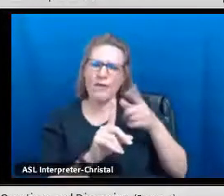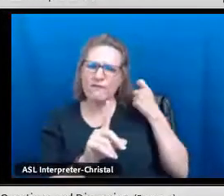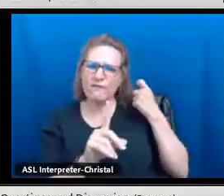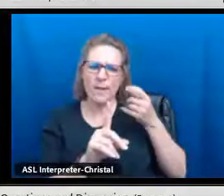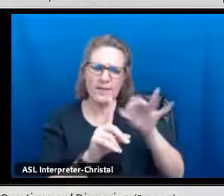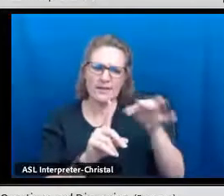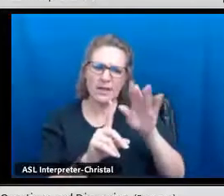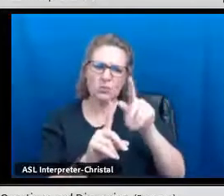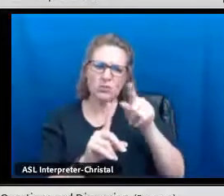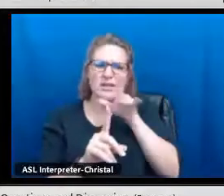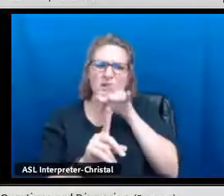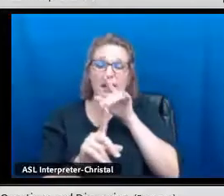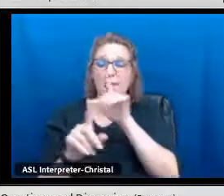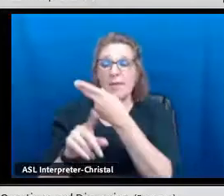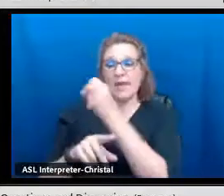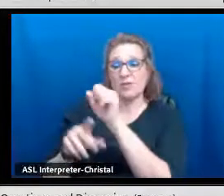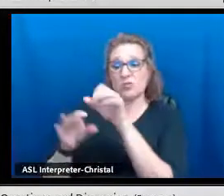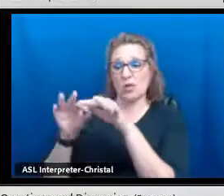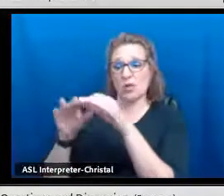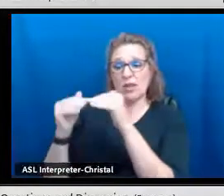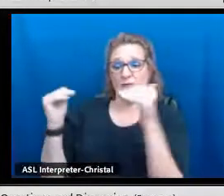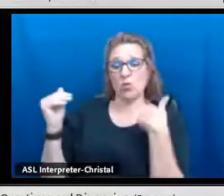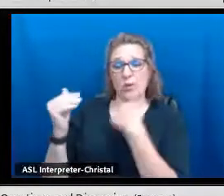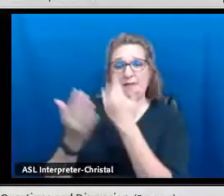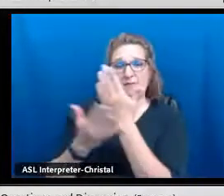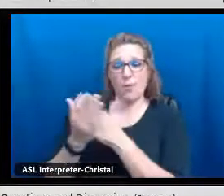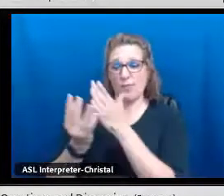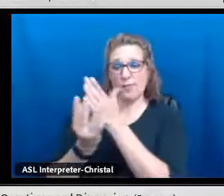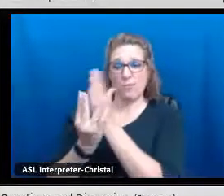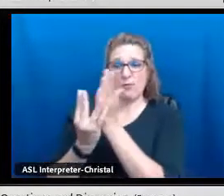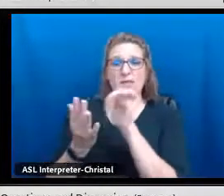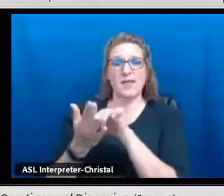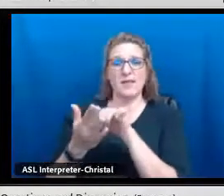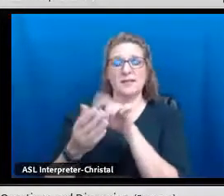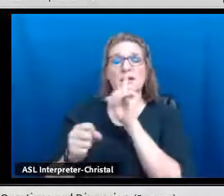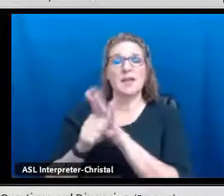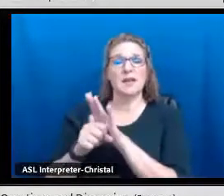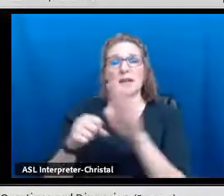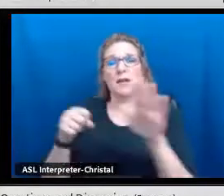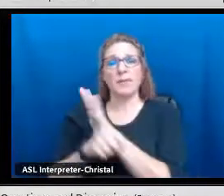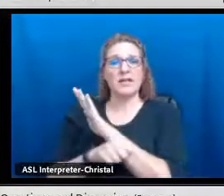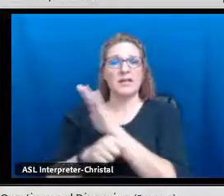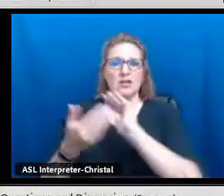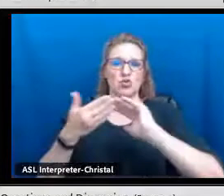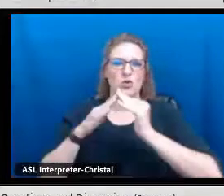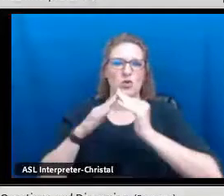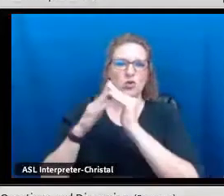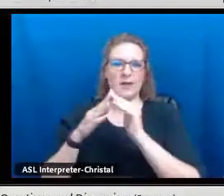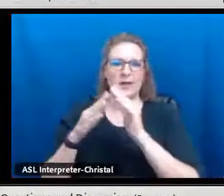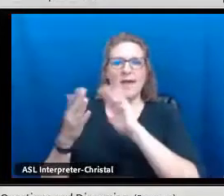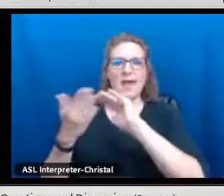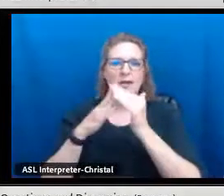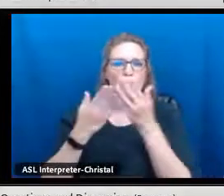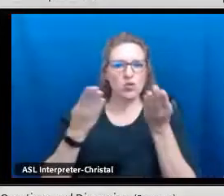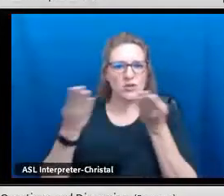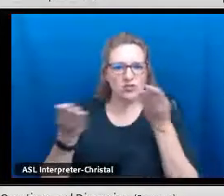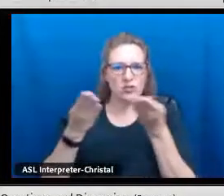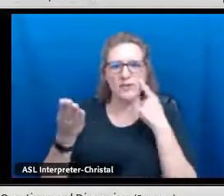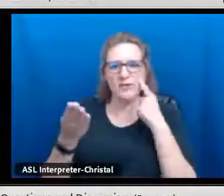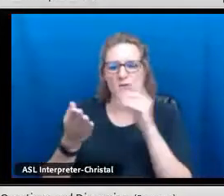their heritage, being proud of who they are and where they come from, the languages they speak, but at the high school level, we also have a component in the portfolio that is